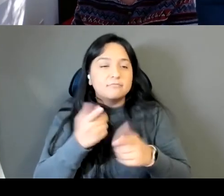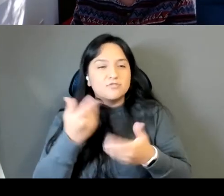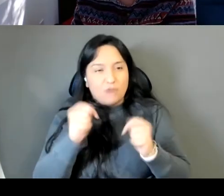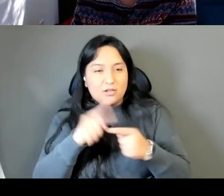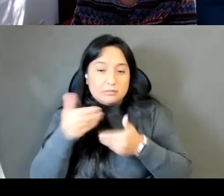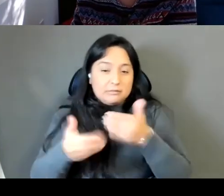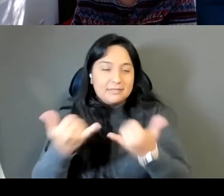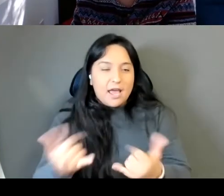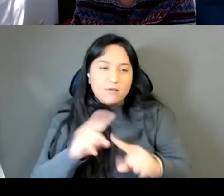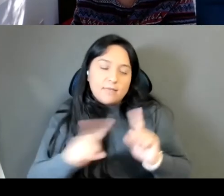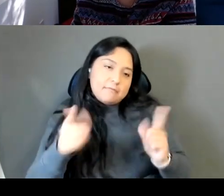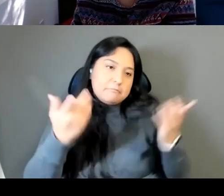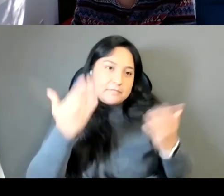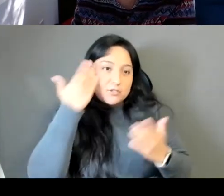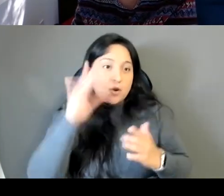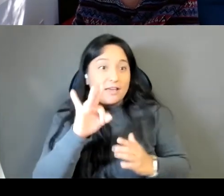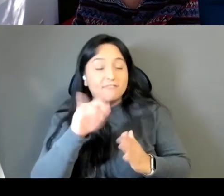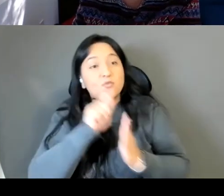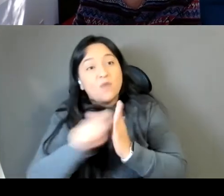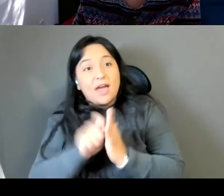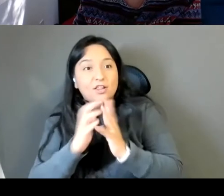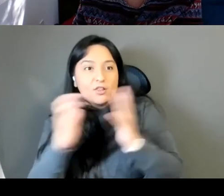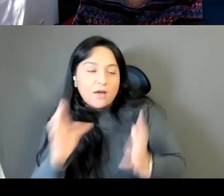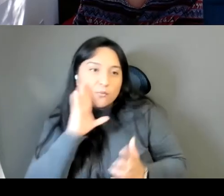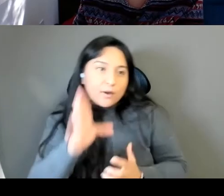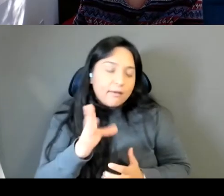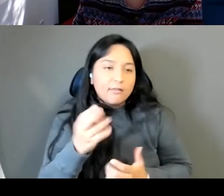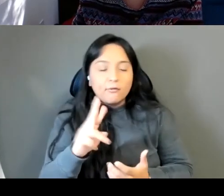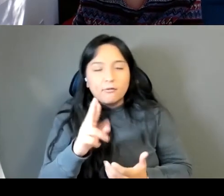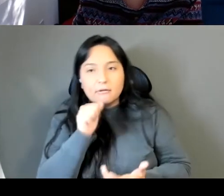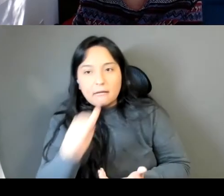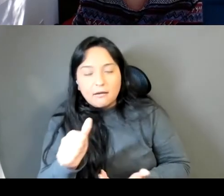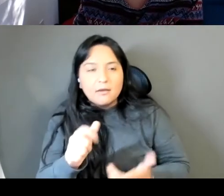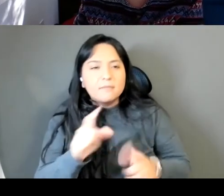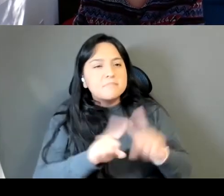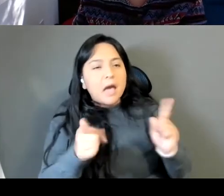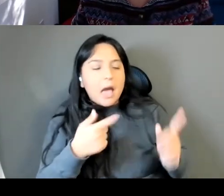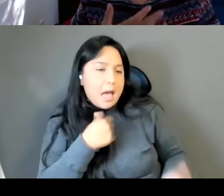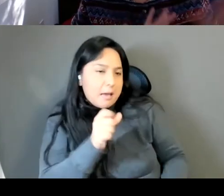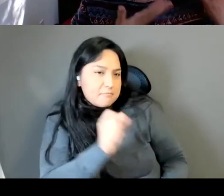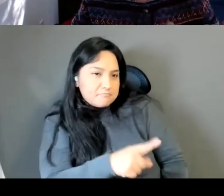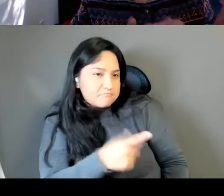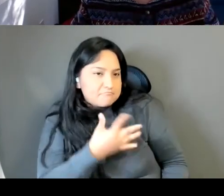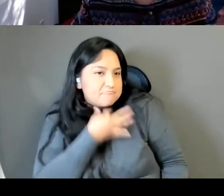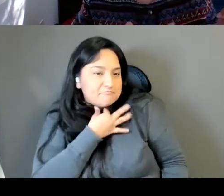Three, this isn't a craft question but I just really wanted to say, you know, how's it going, Are you enjoying this beautiful book.